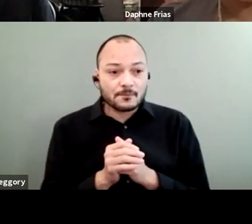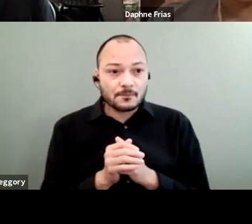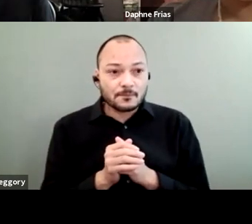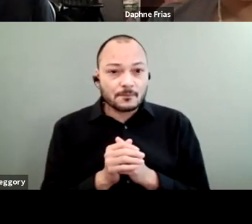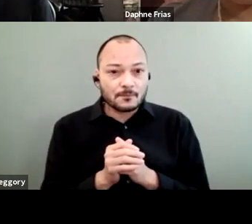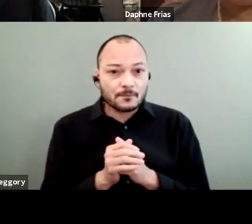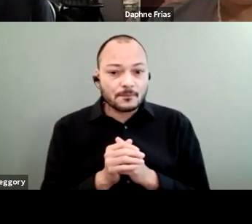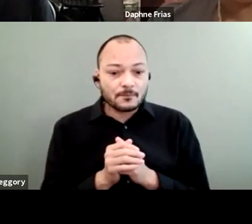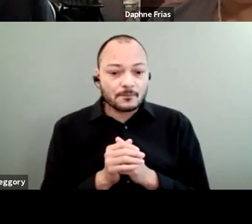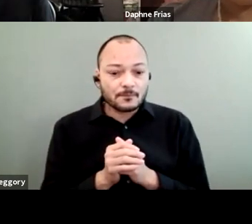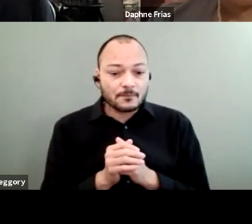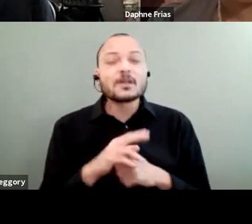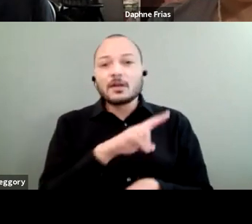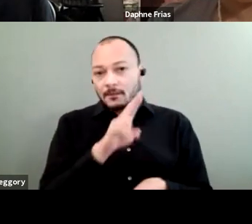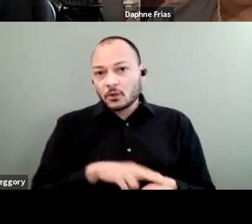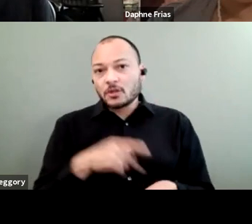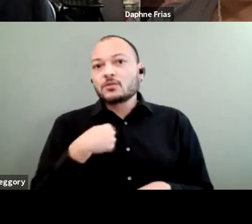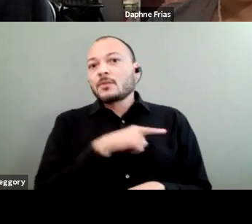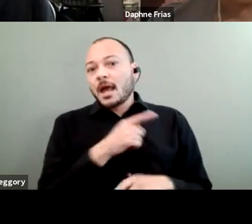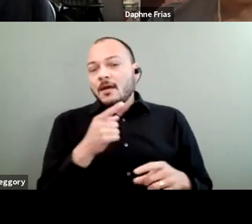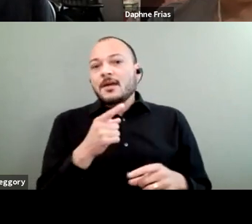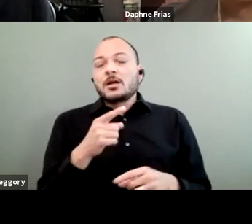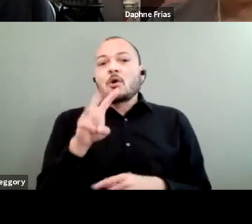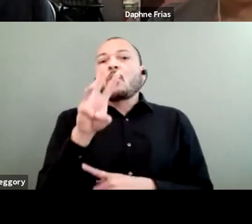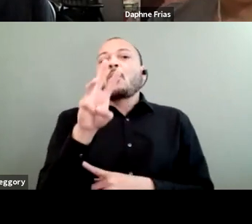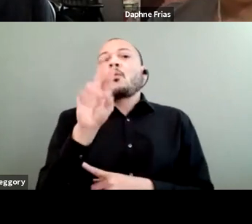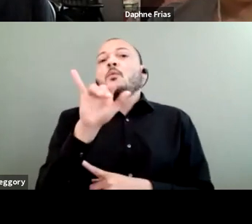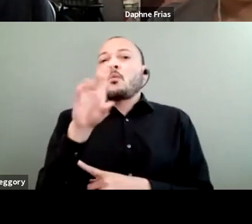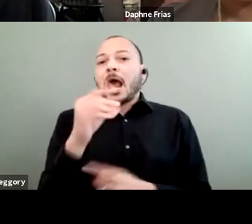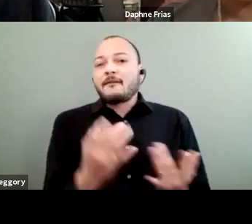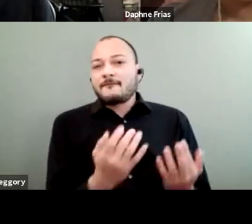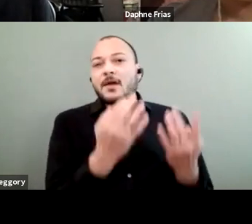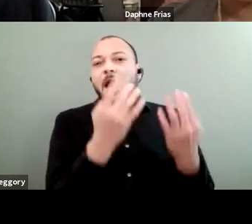in British Columbia this year, where particularly elderlies,